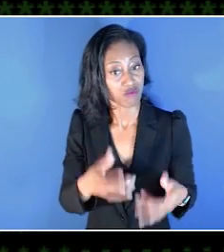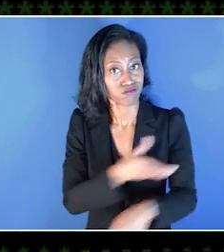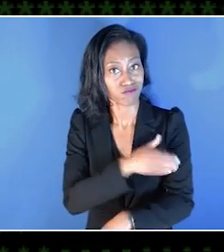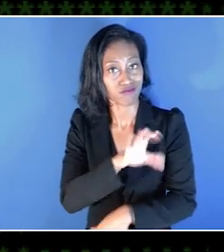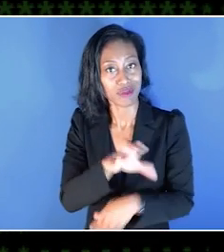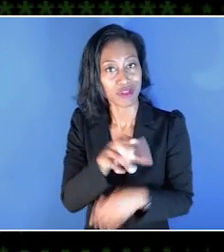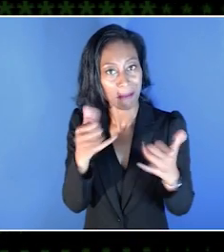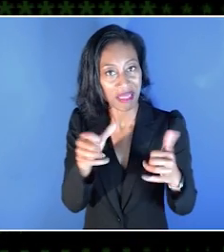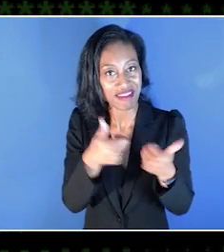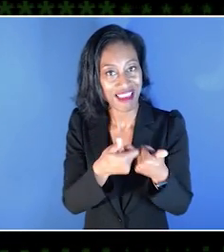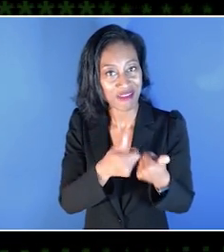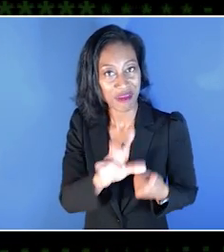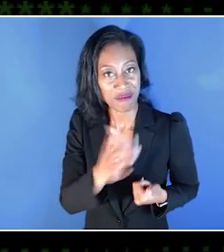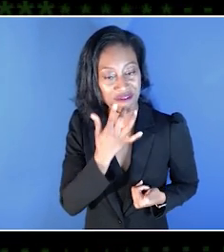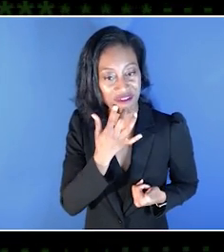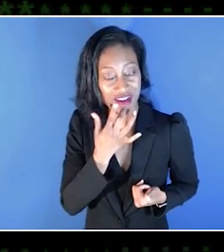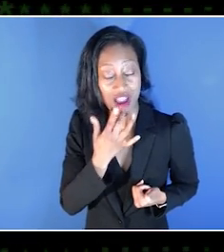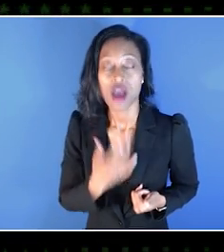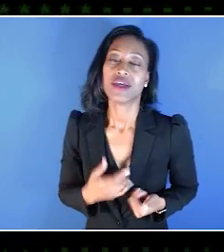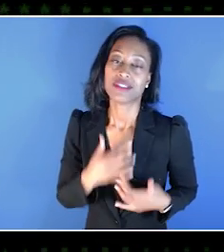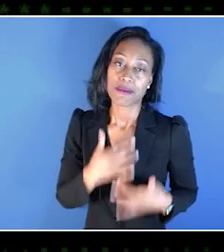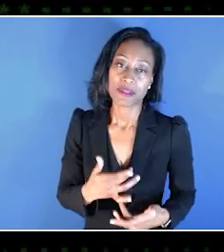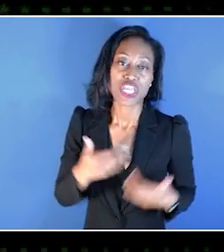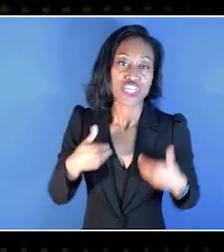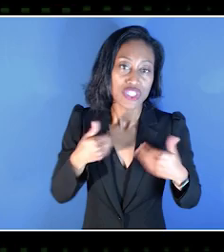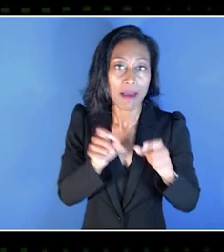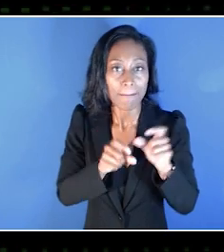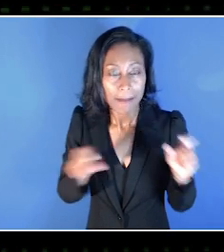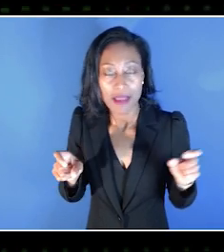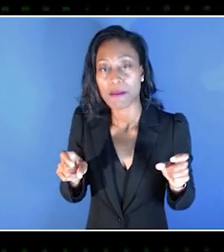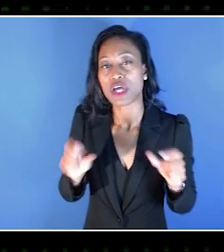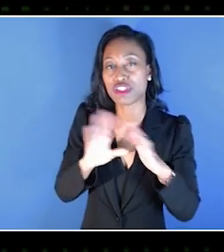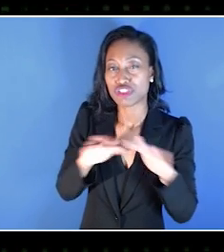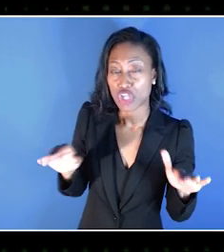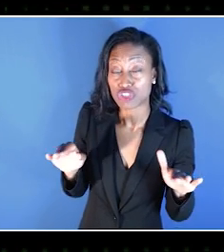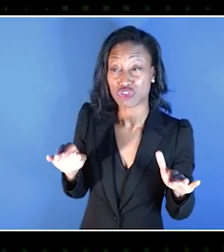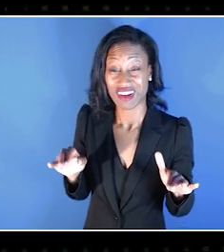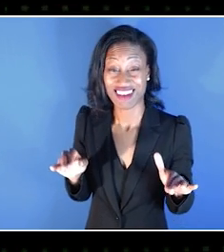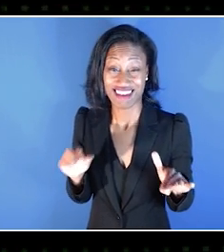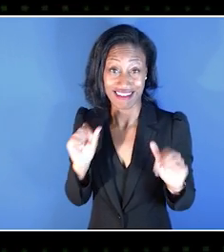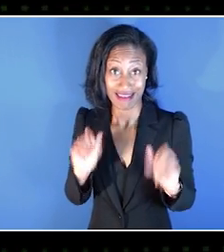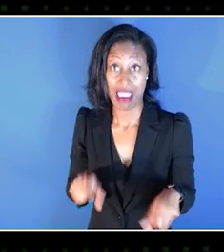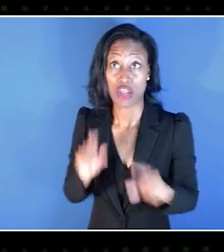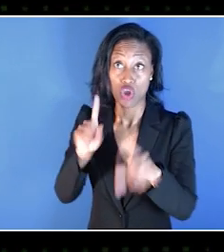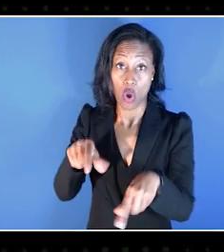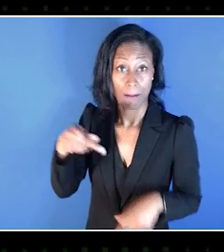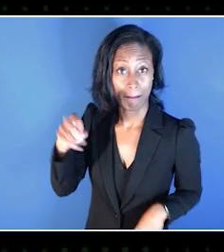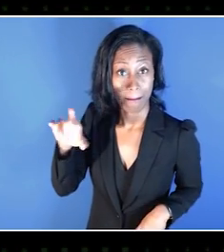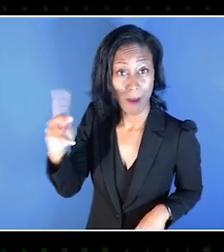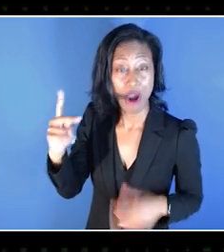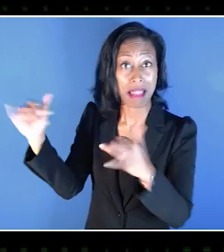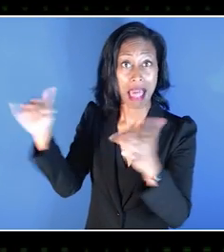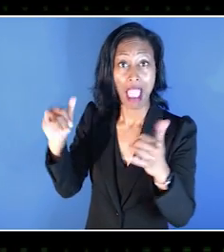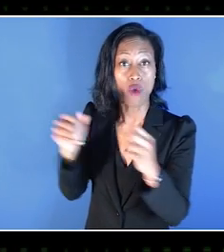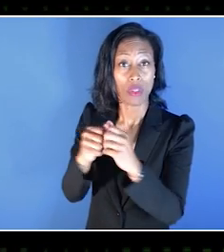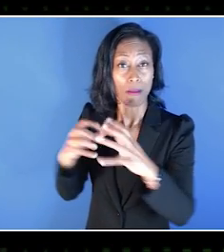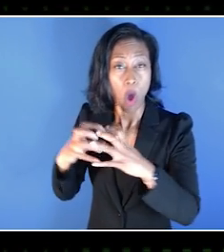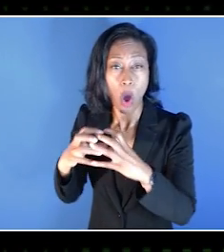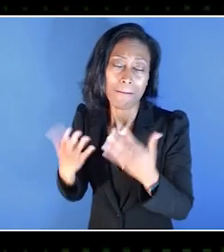We quite often work with young people and children who maybe, going to the park and kicking a ball around would be very difficult for them to do. But with the right joystick and the right buttons,